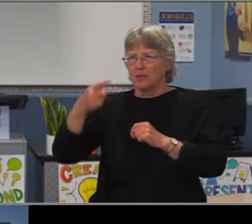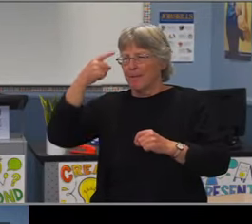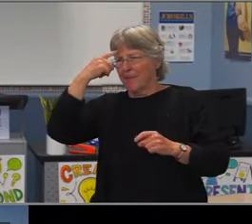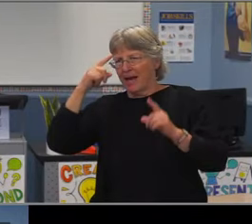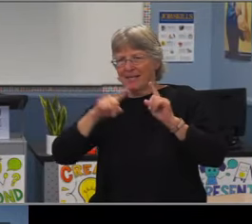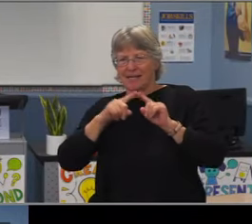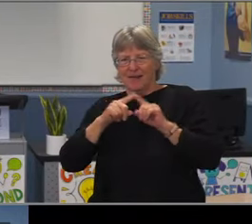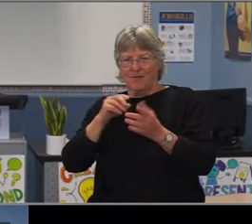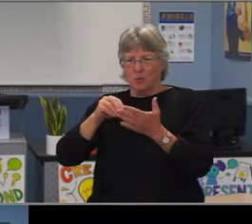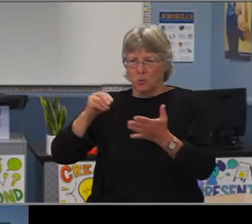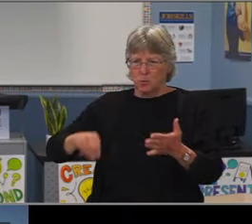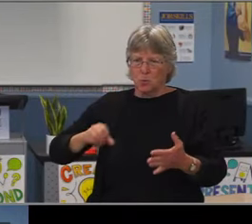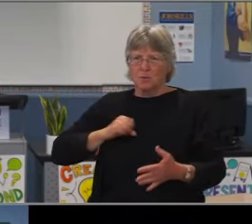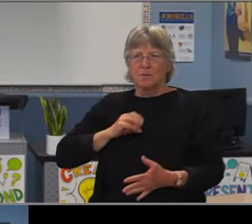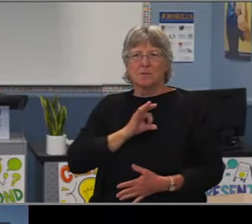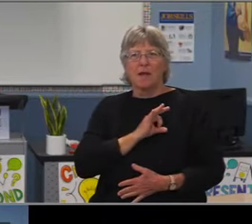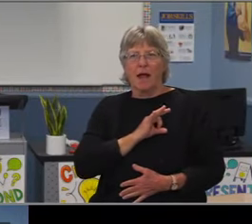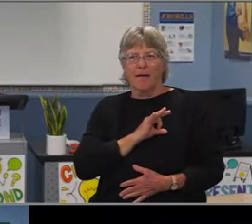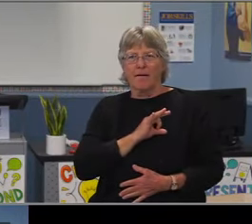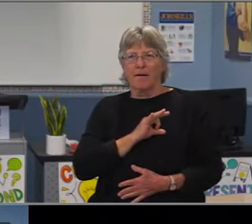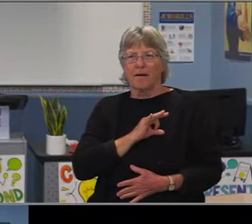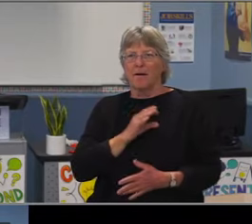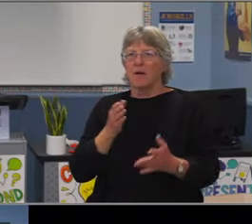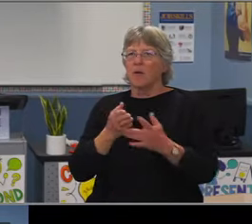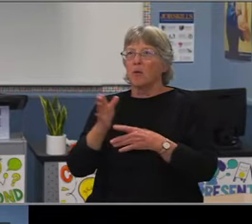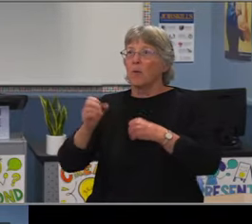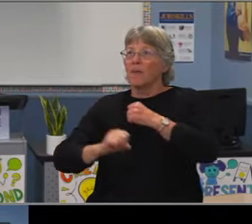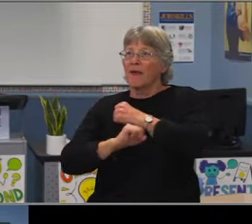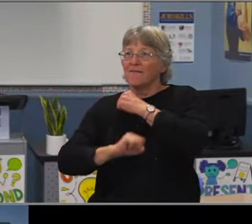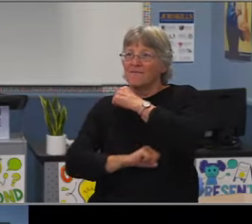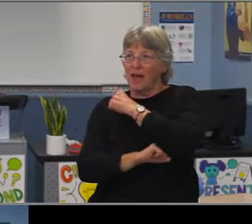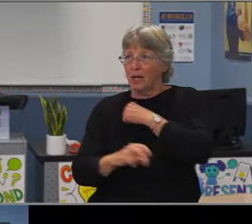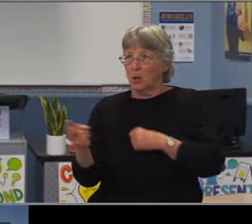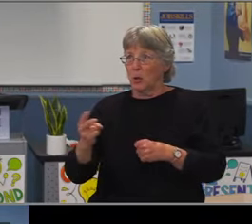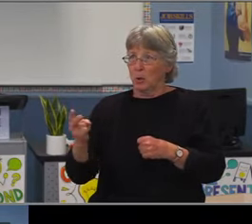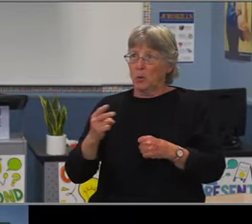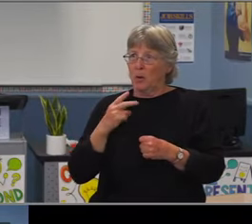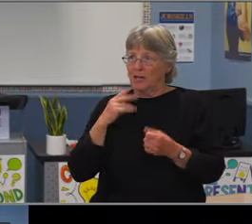food distributions for so many families across our city.